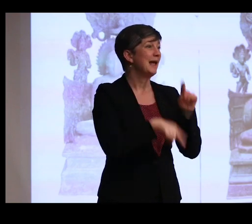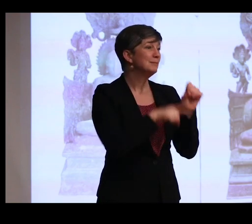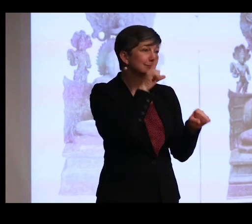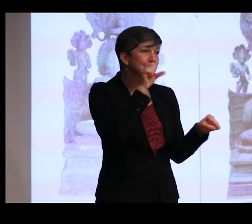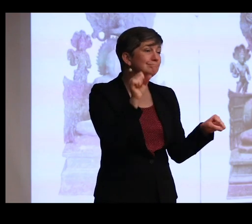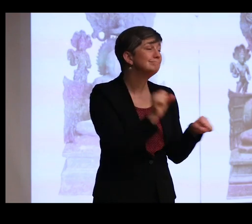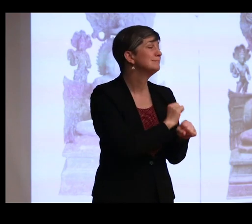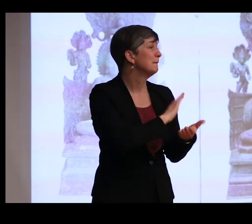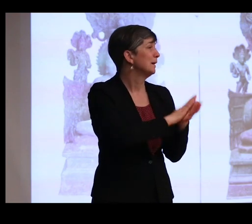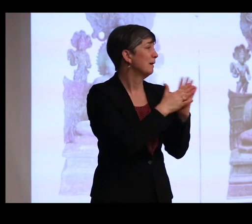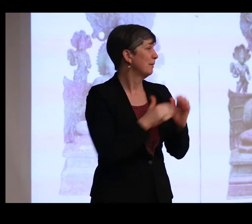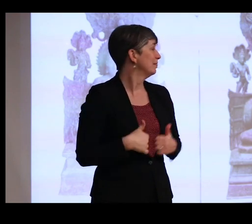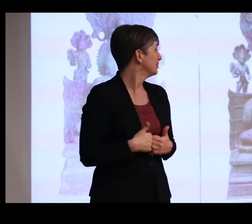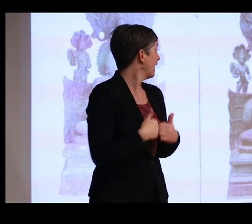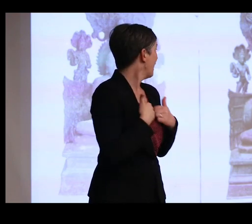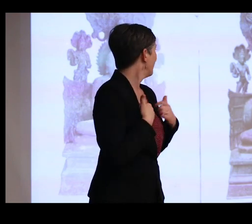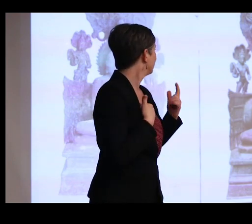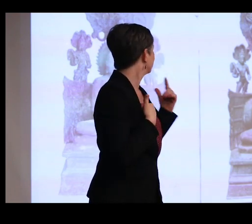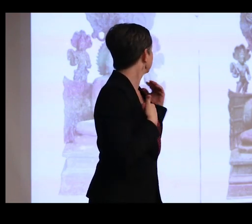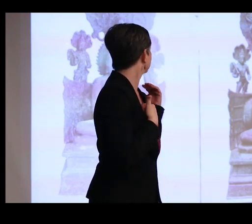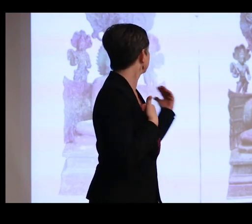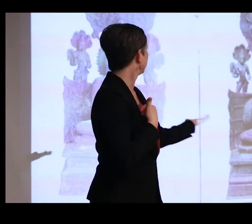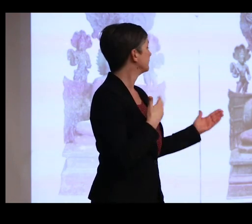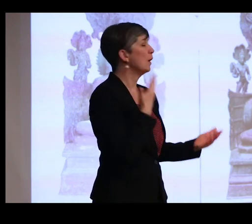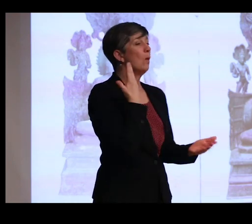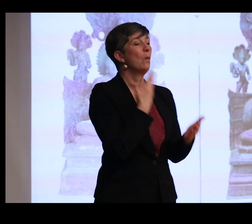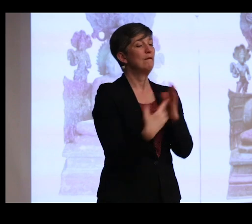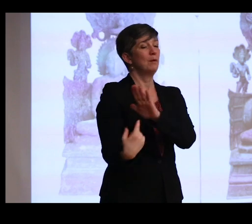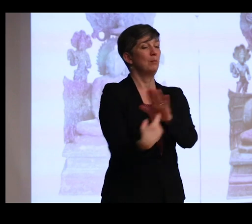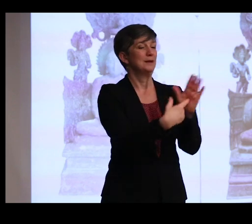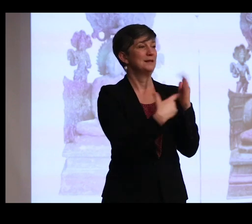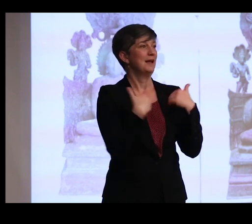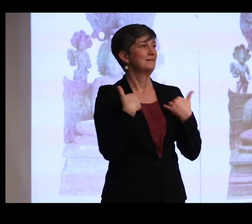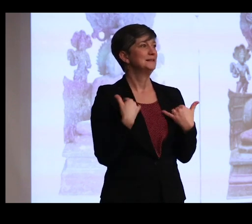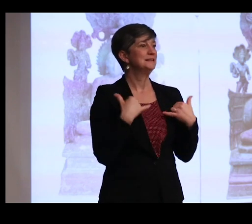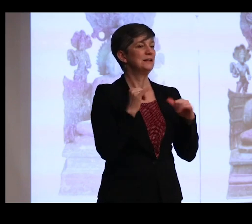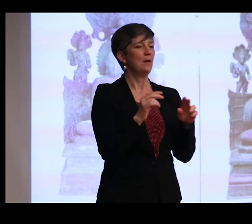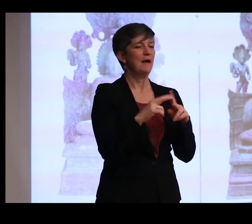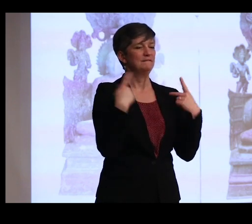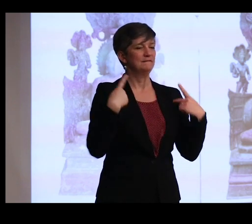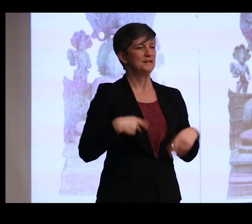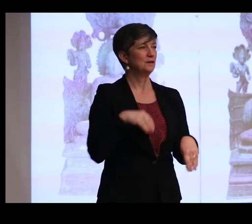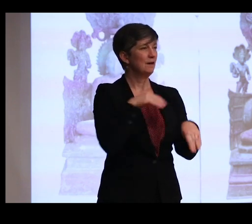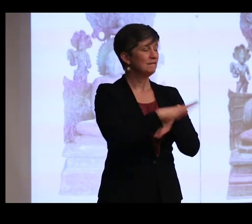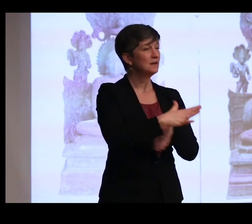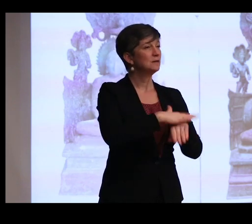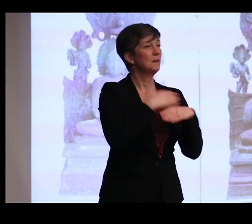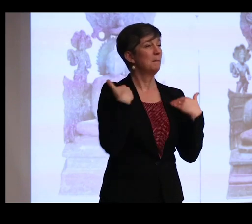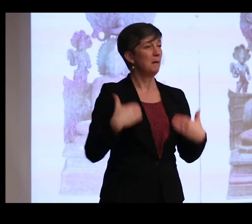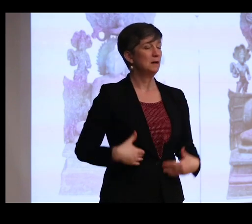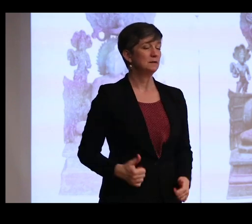into life, whatever spectral presence they have still produced physical effects on the bodies of the living.